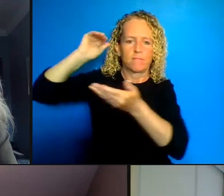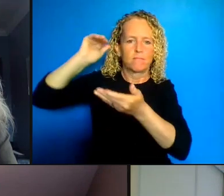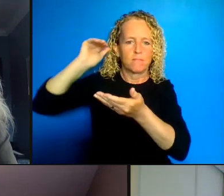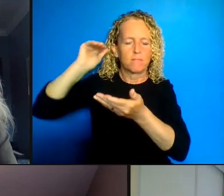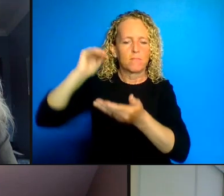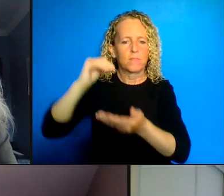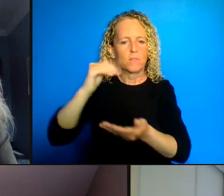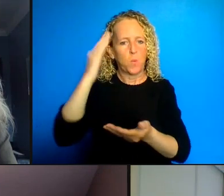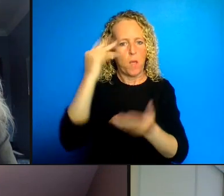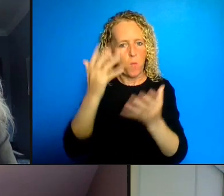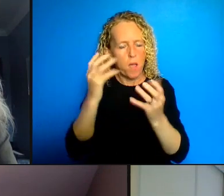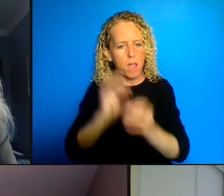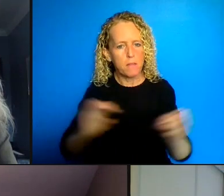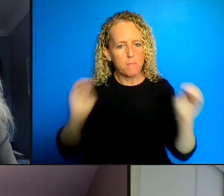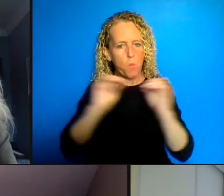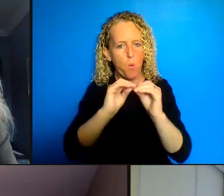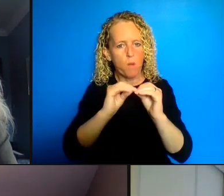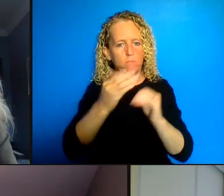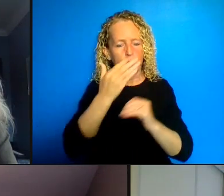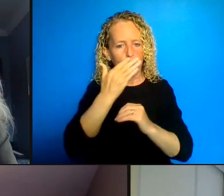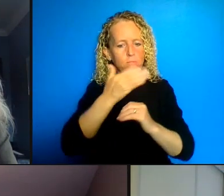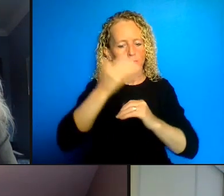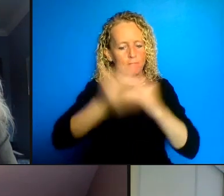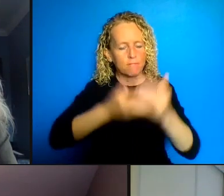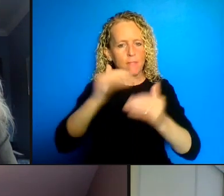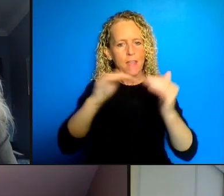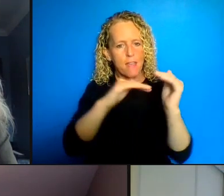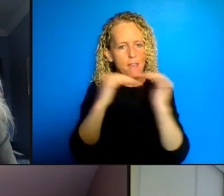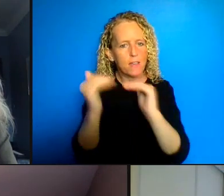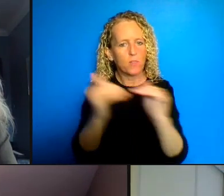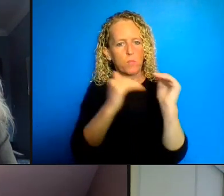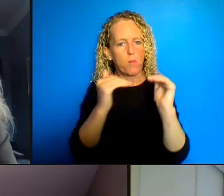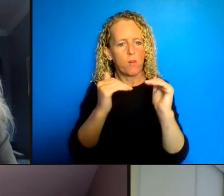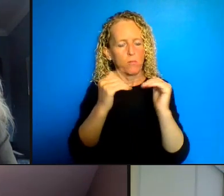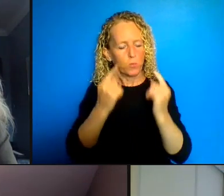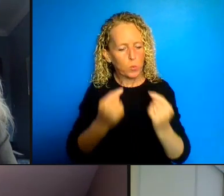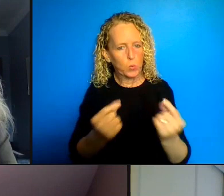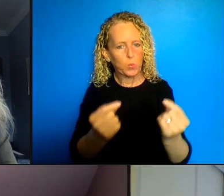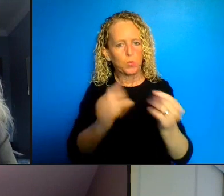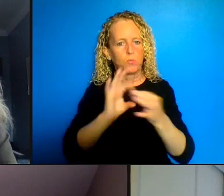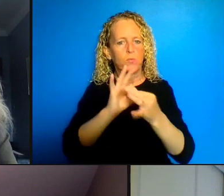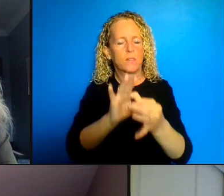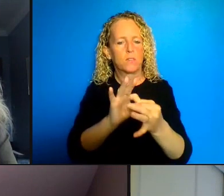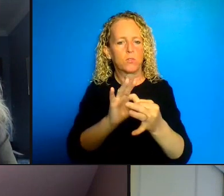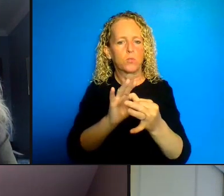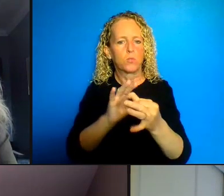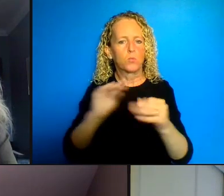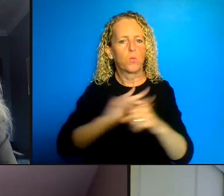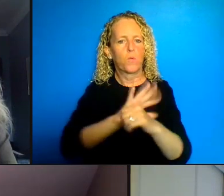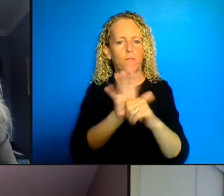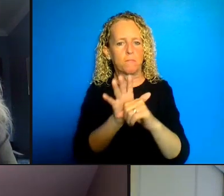and equitable response to COVID-19 so colleagues maybe at the end of that